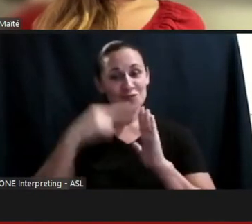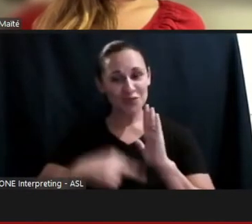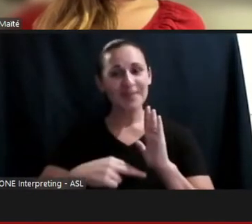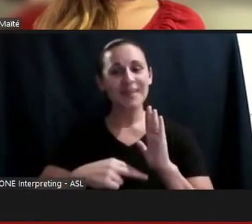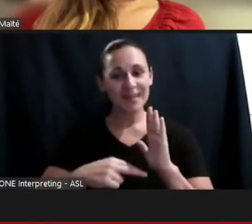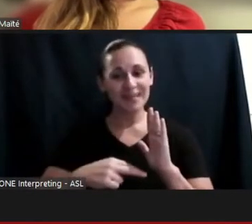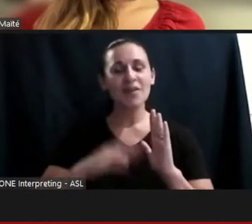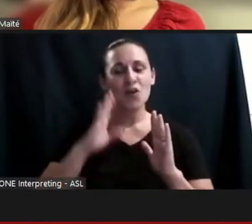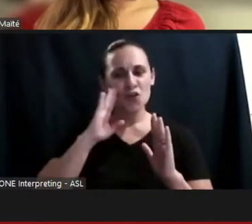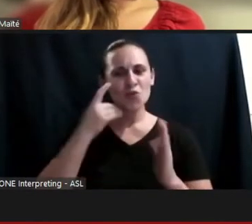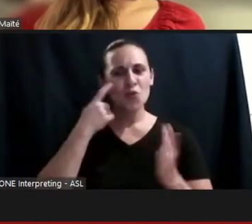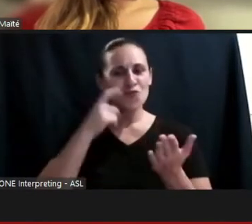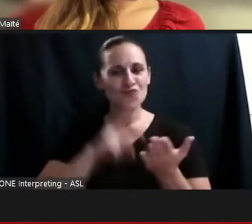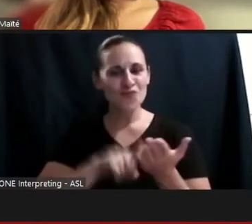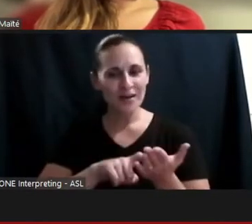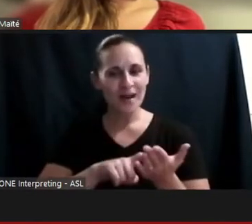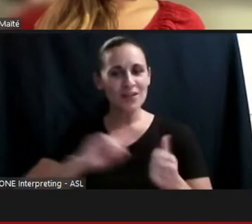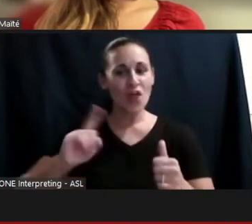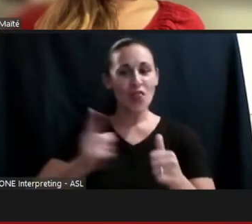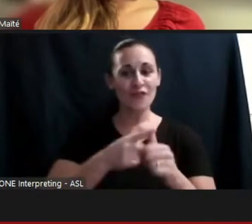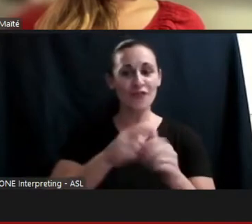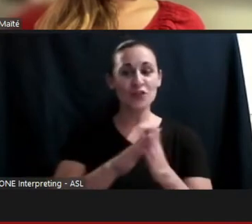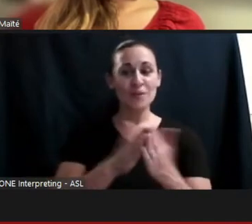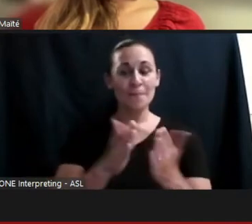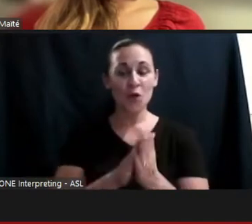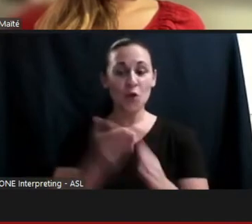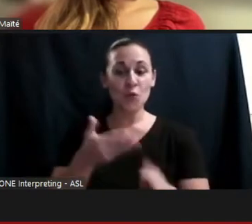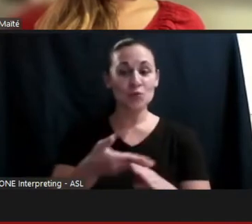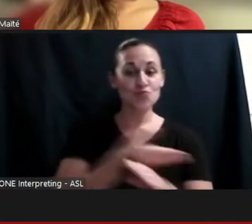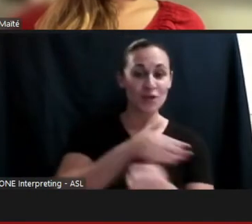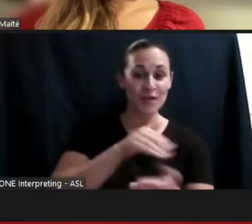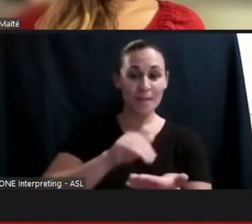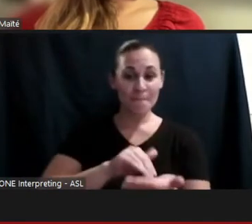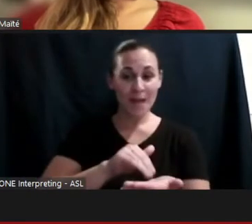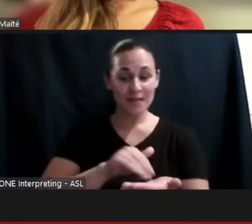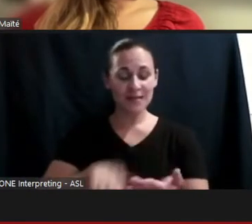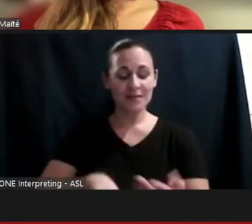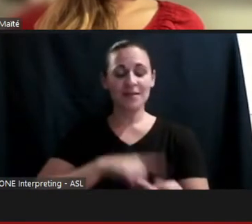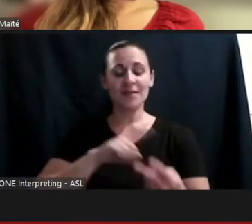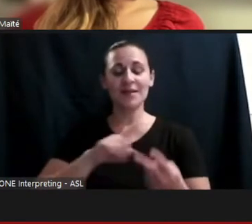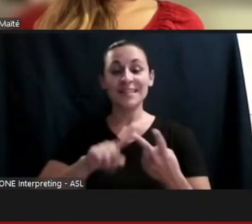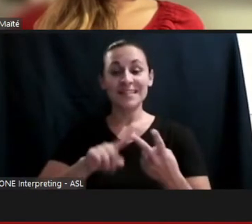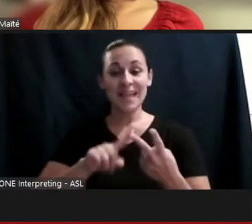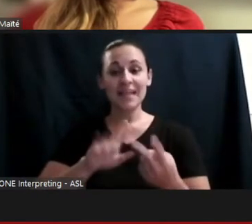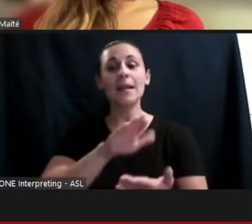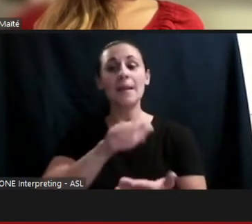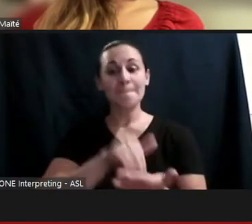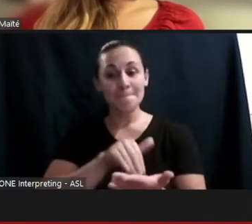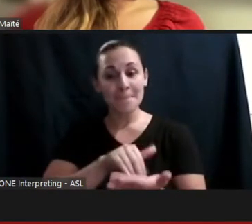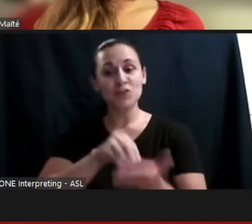book was written as a premed, The 2nd one as a med student, and then the 3rd one, Which is